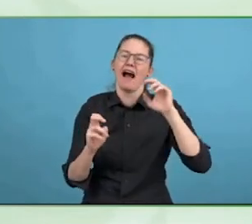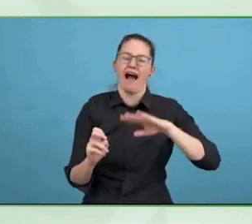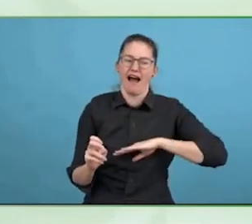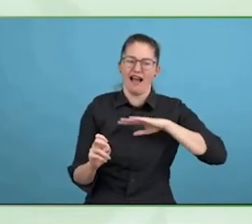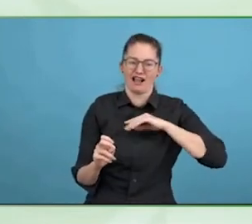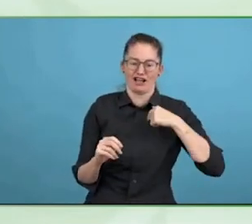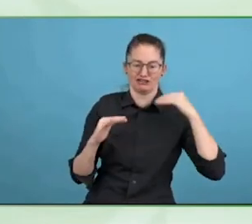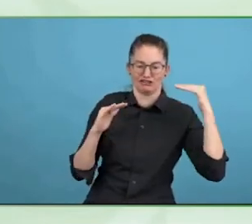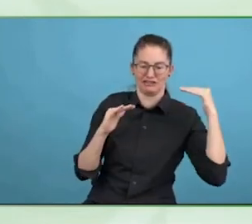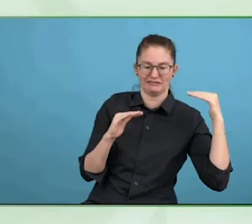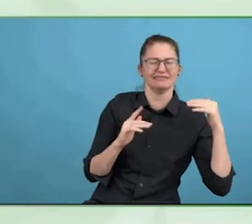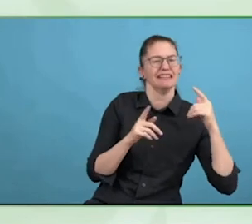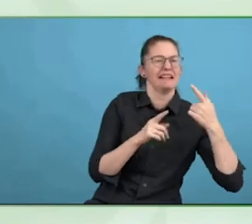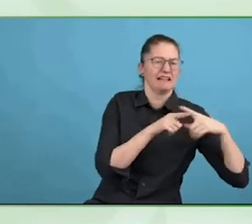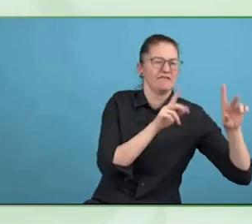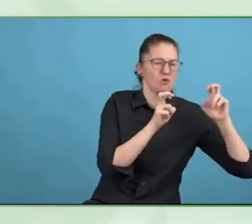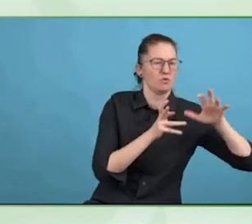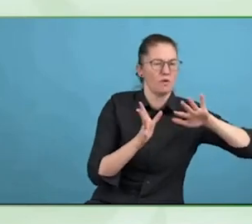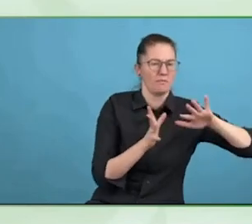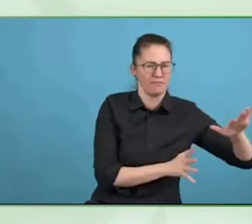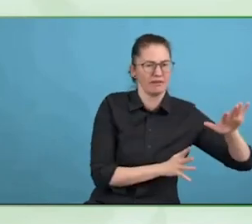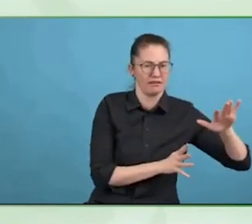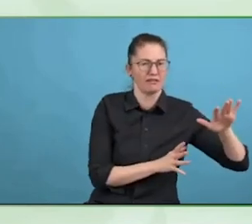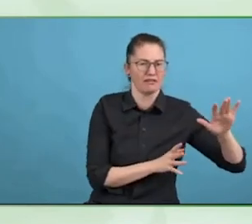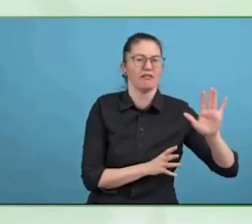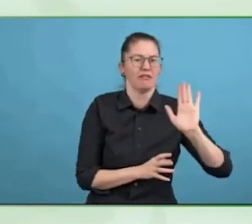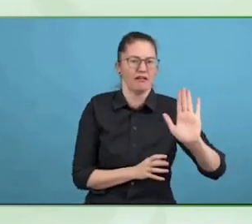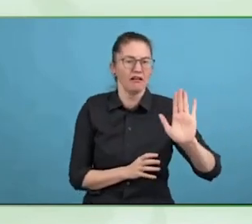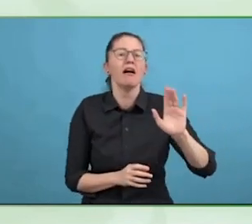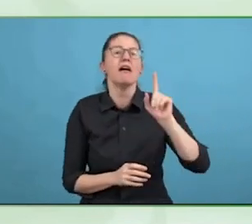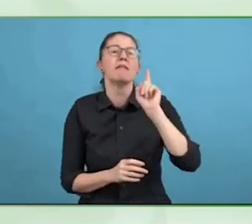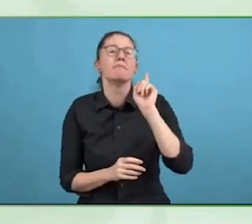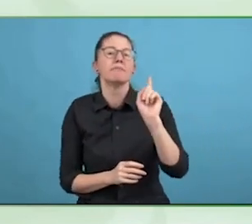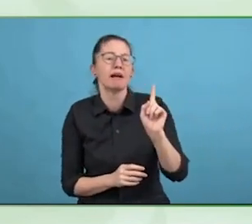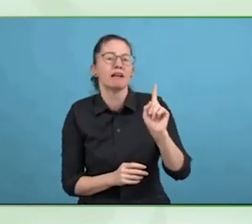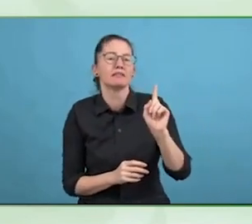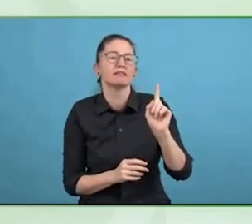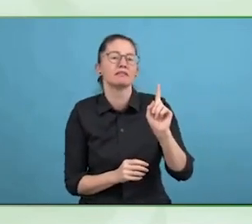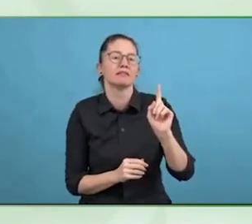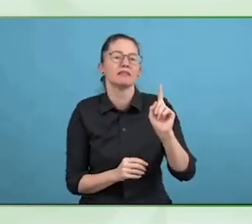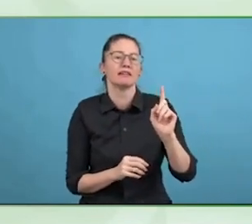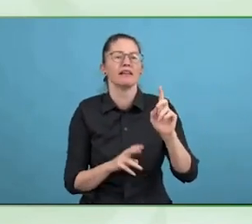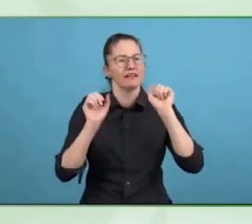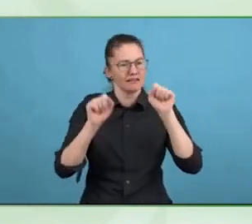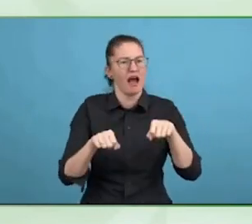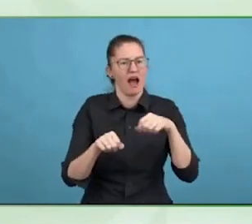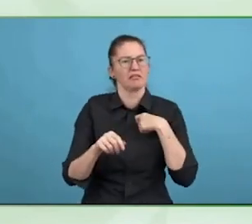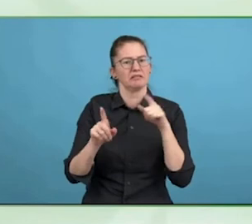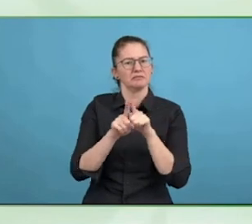Microsoft, the companies are coming together and creating data models, speech models.